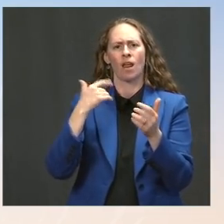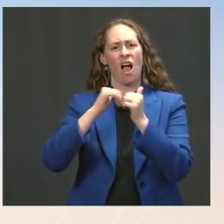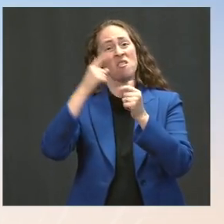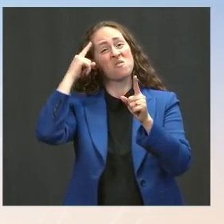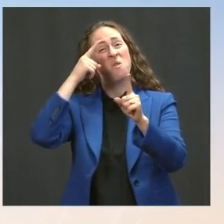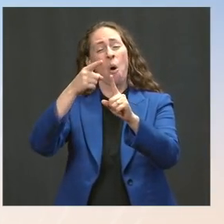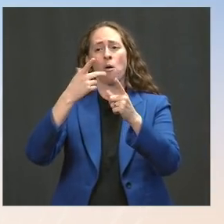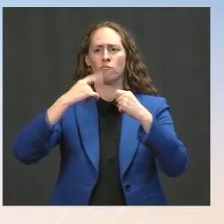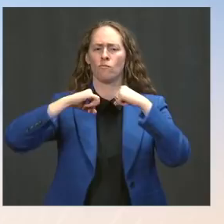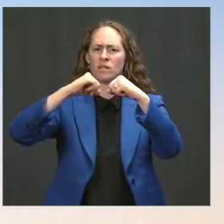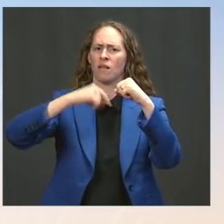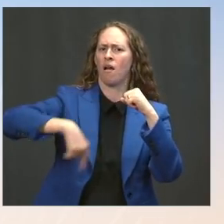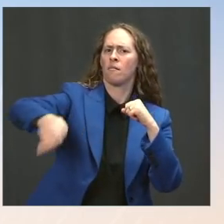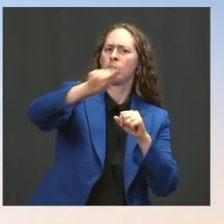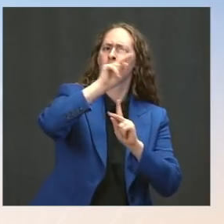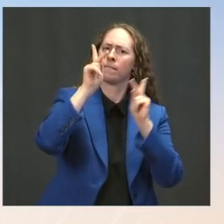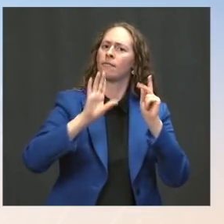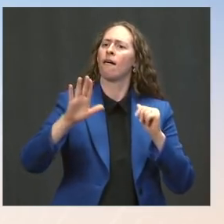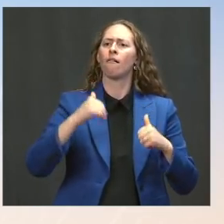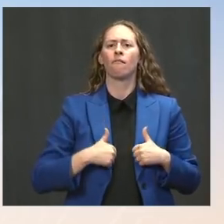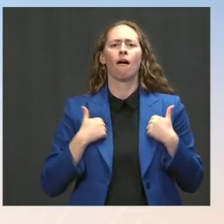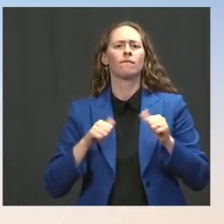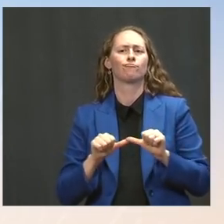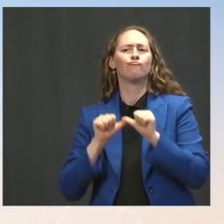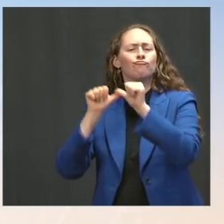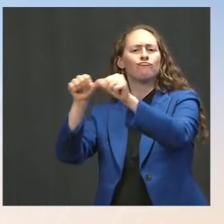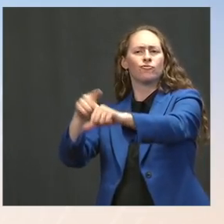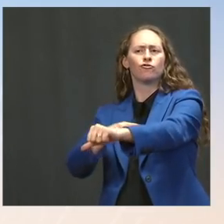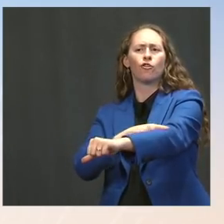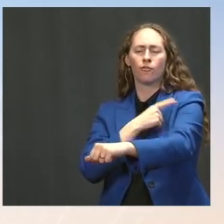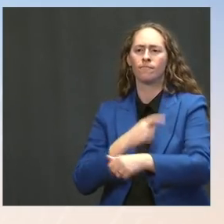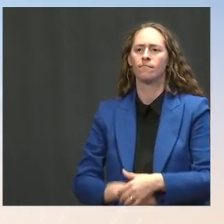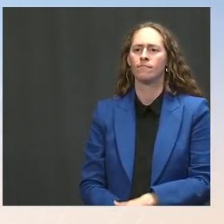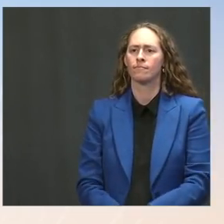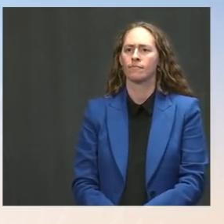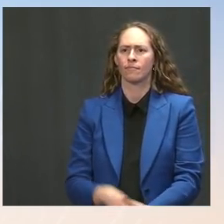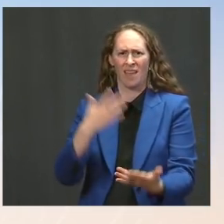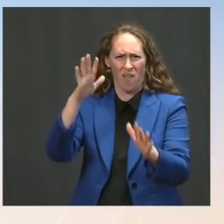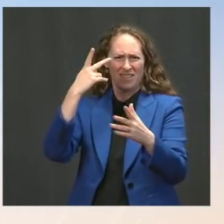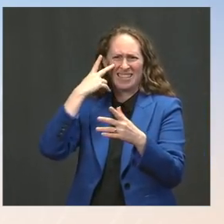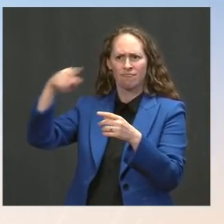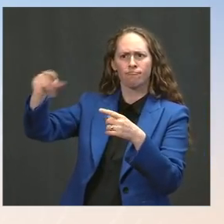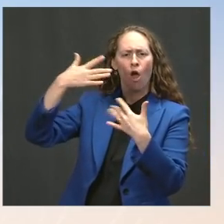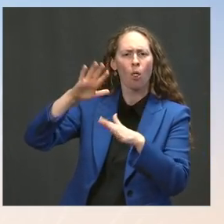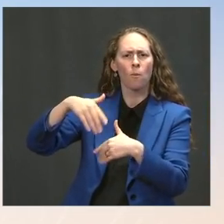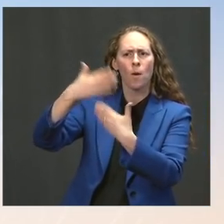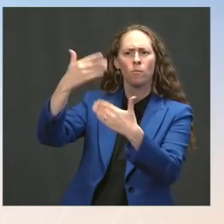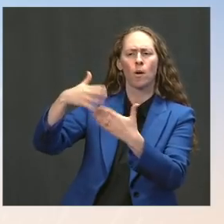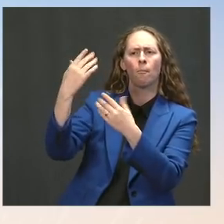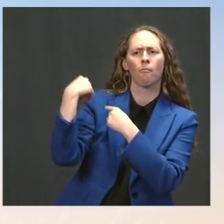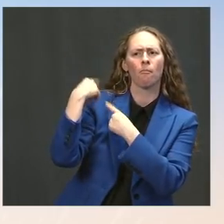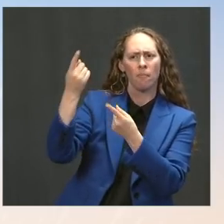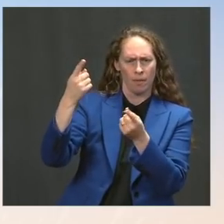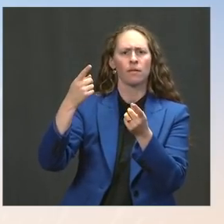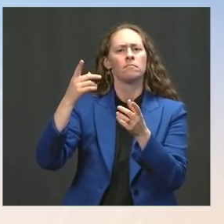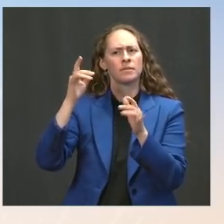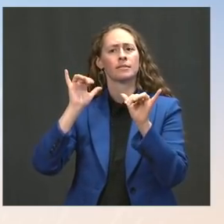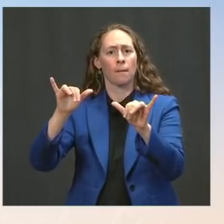And then, if they make a recommendation, as you've seen over the past several months, we will work to implement it. But it is not more complicated than that. The Press: Thanks, Jen. And one on Afghanistan.